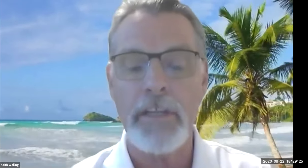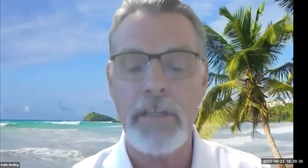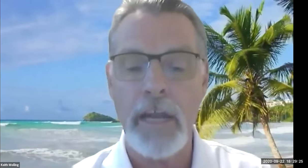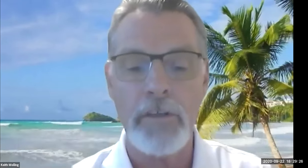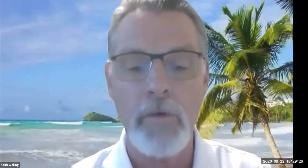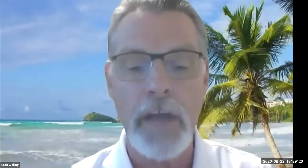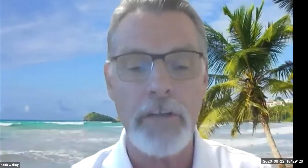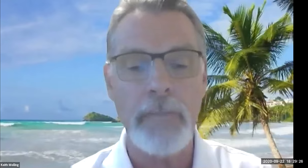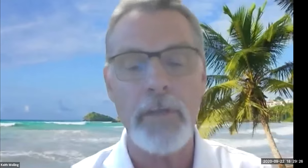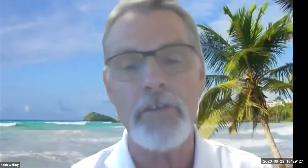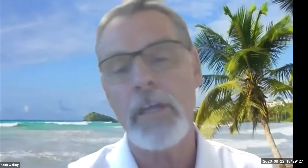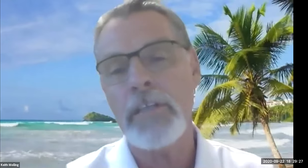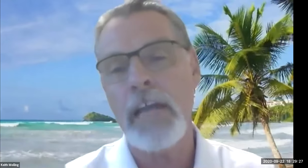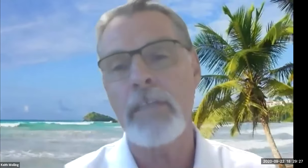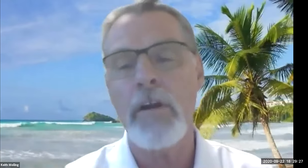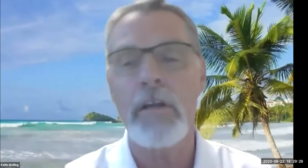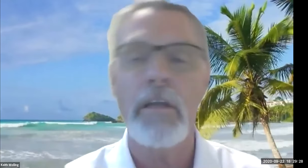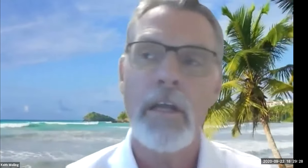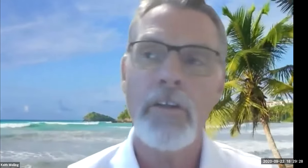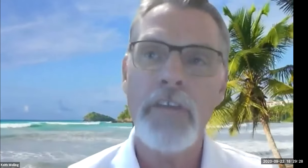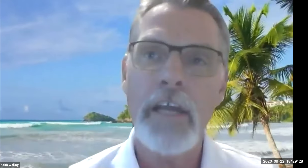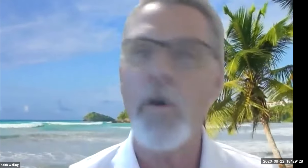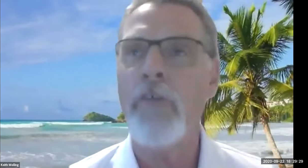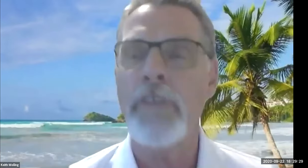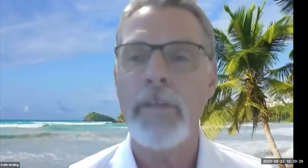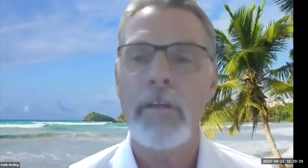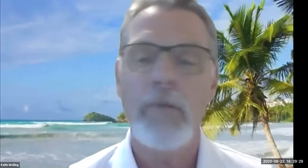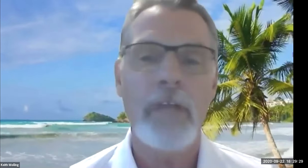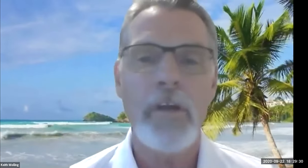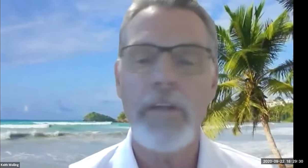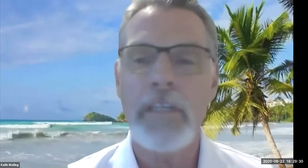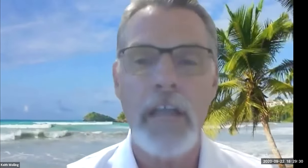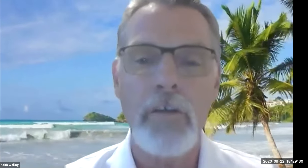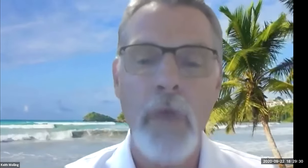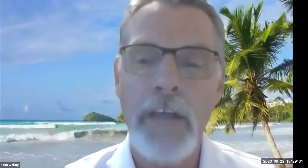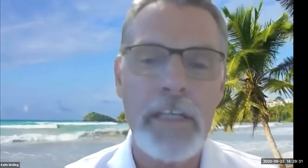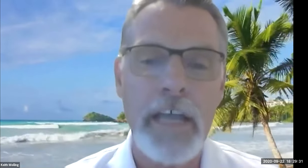Keith Wolling: And we did that in London as well because what the countryside brings to the table is things. You go, I never knew that